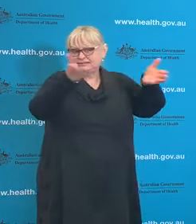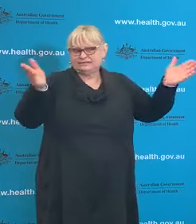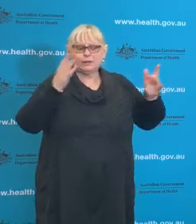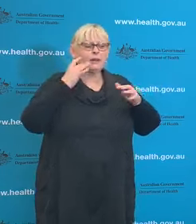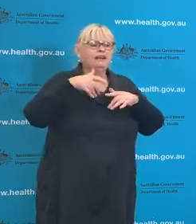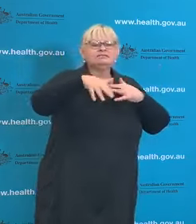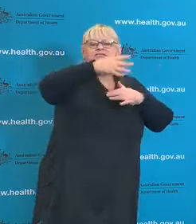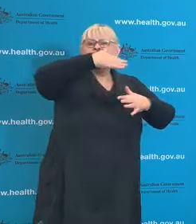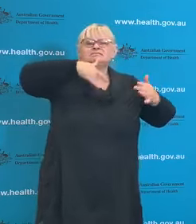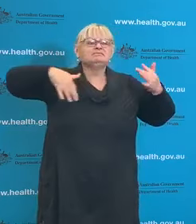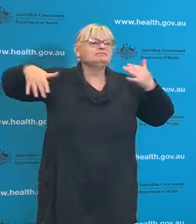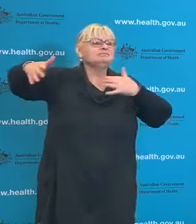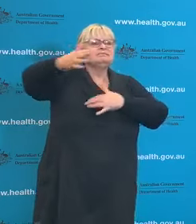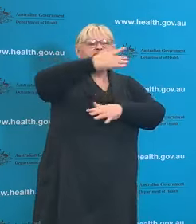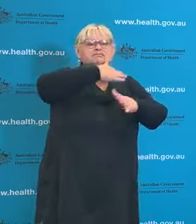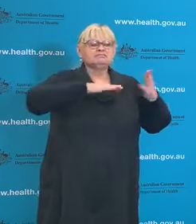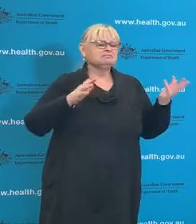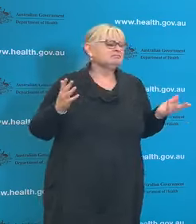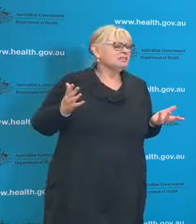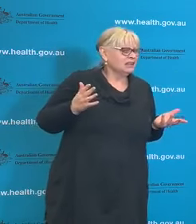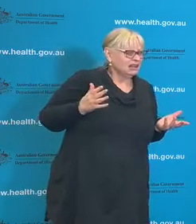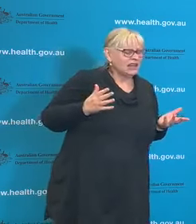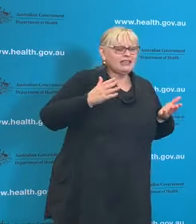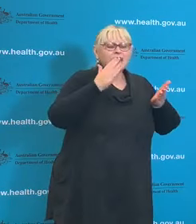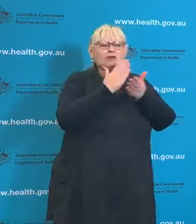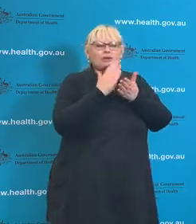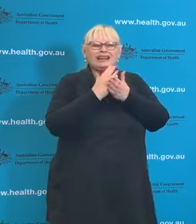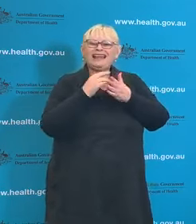Masks are of course designed and intended for healthcare professionals